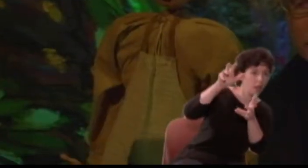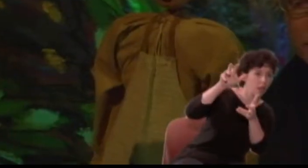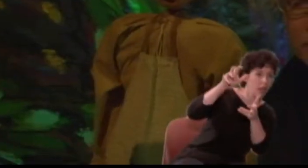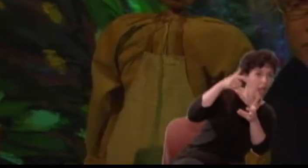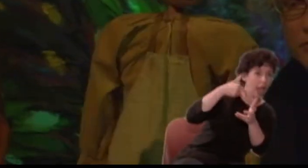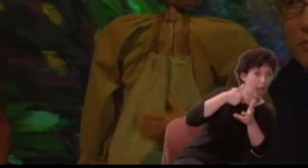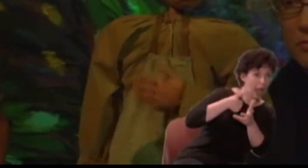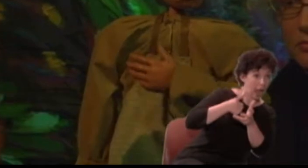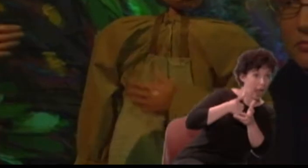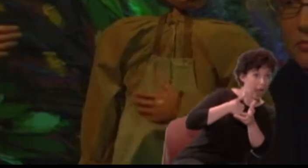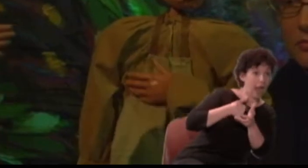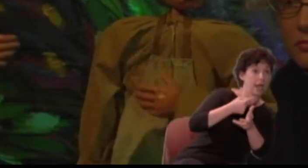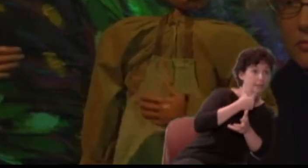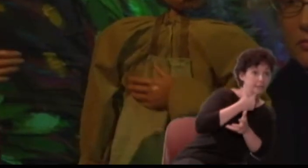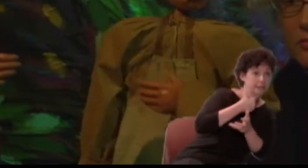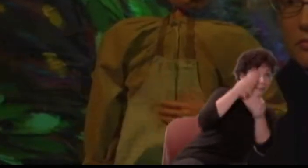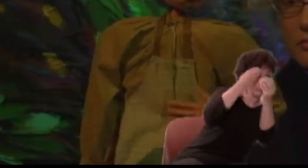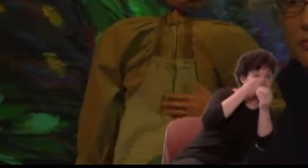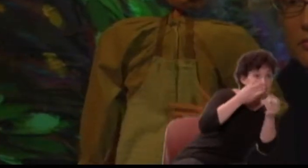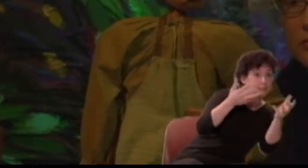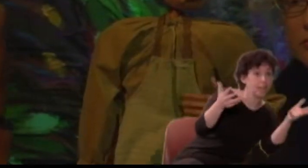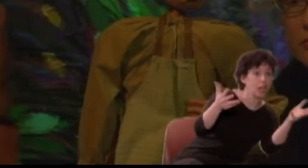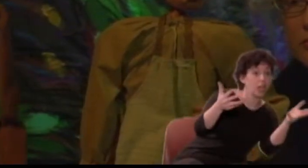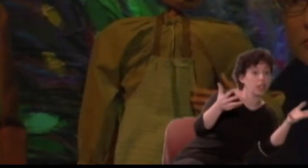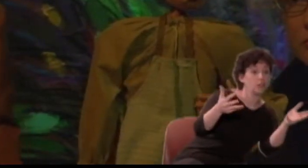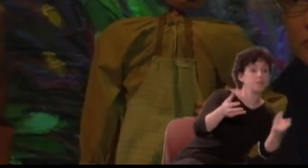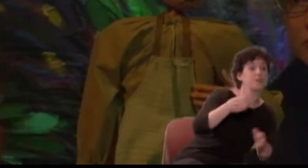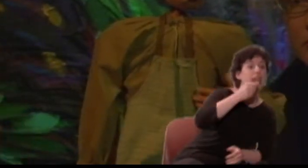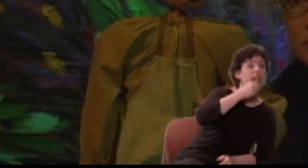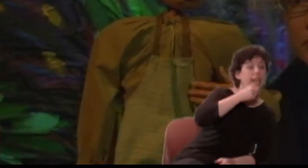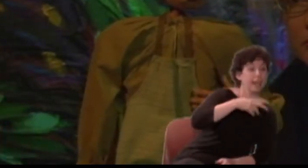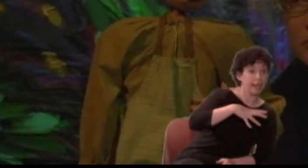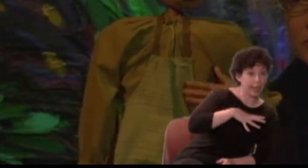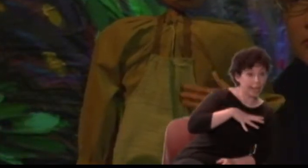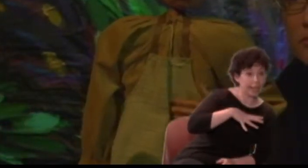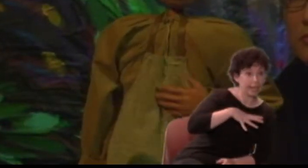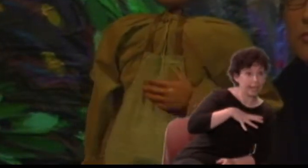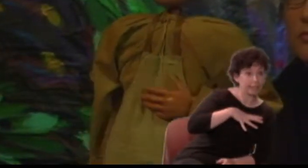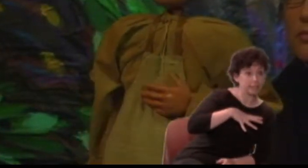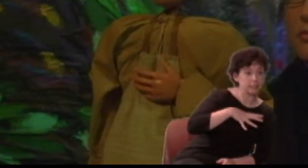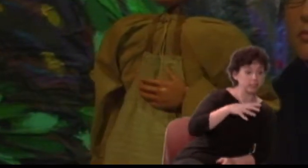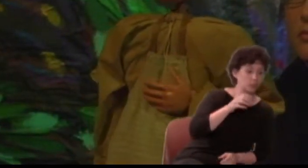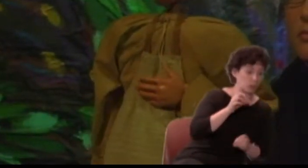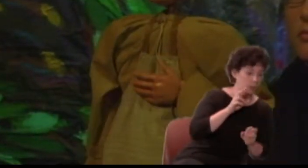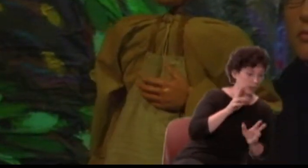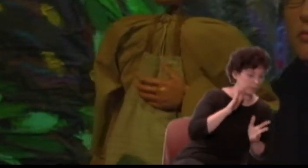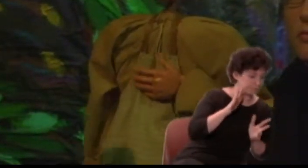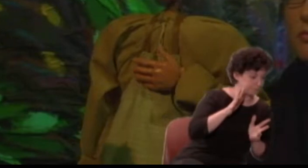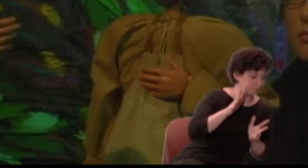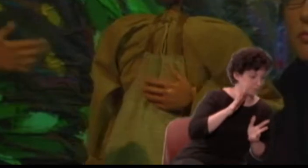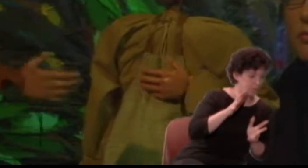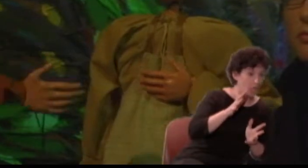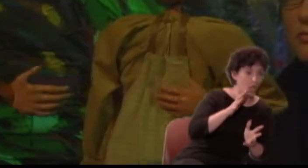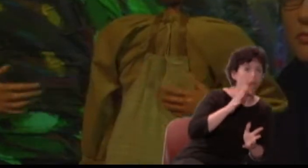or to the same defect; "Ladies!" Or "Fair ladies!